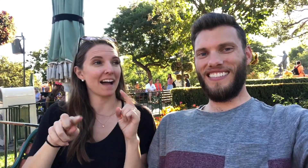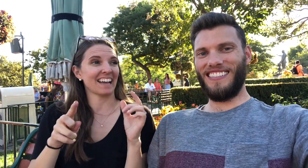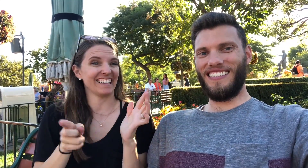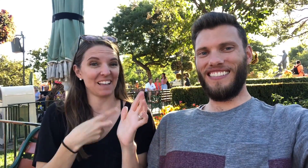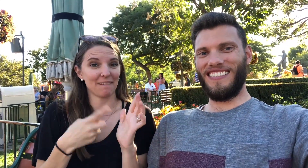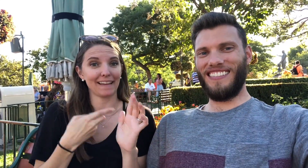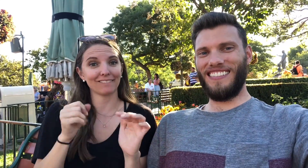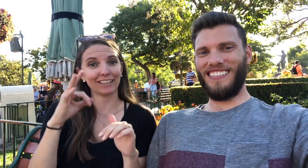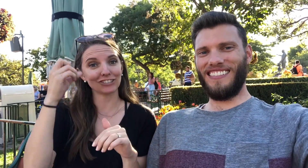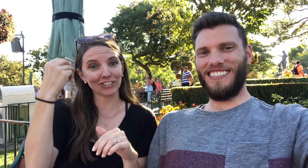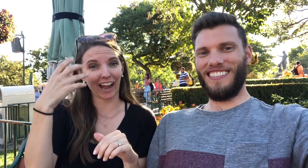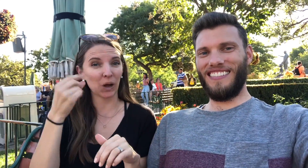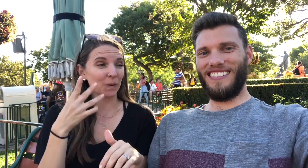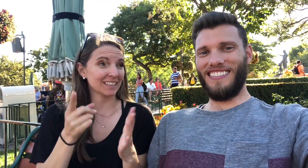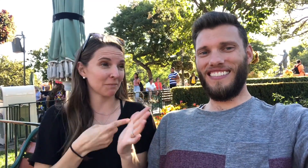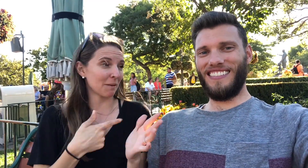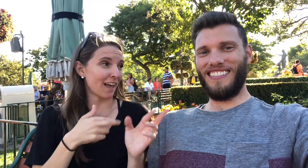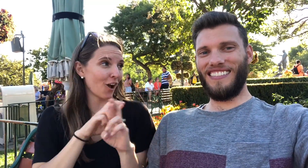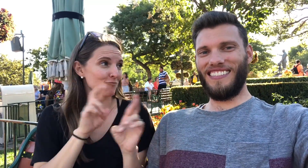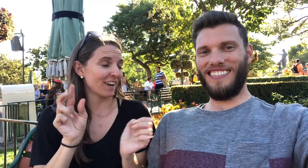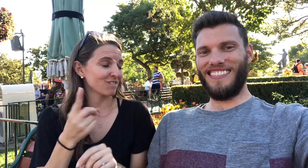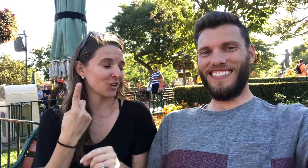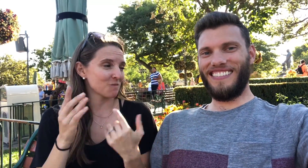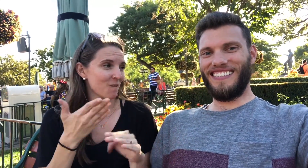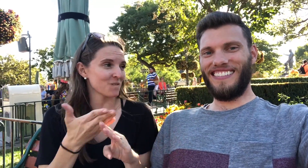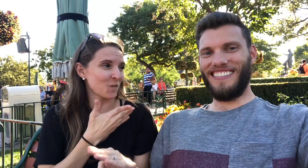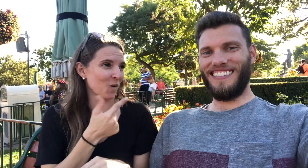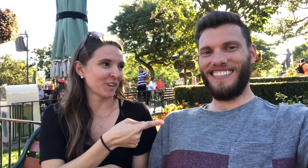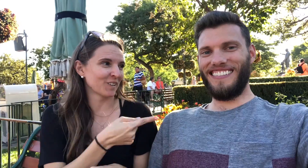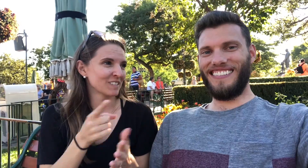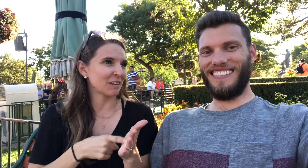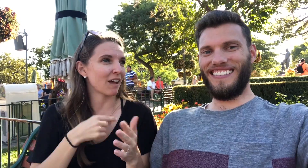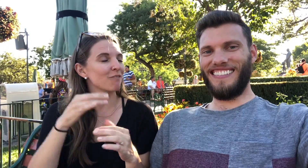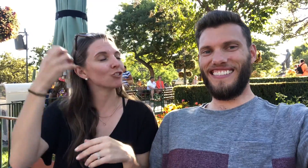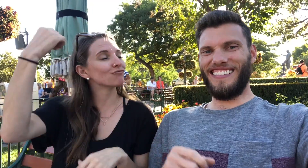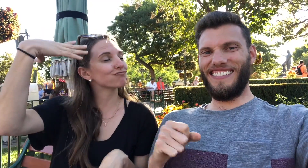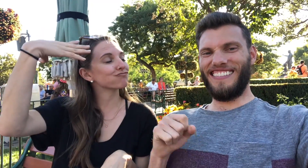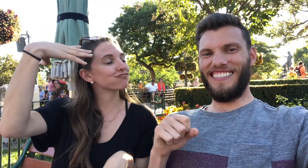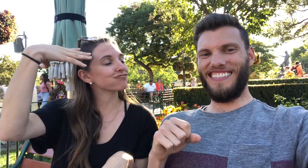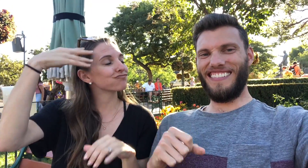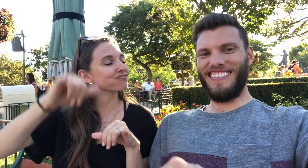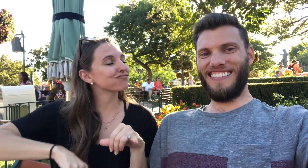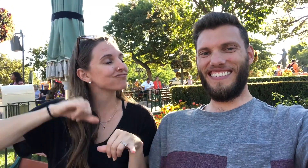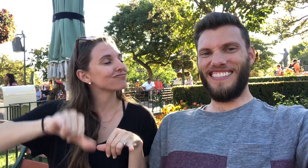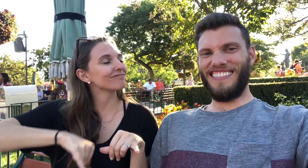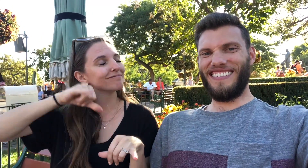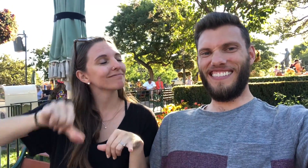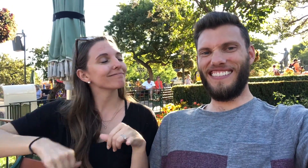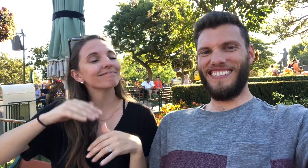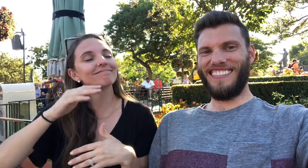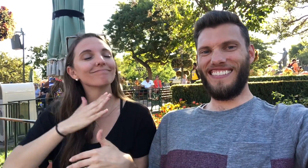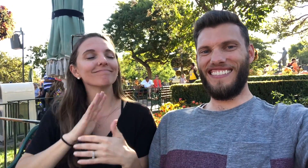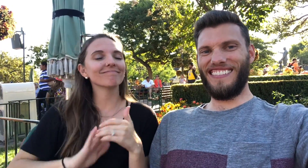But sometimes you take long showers and then I am ready first, before you. You'll stay in the shower